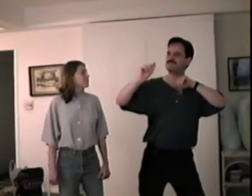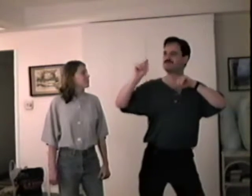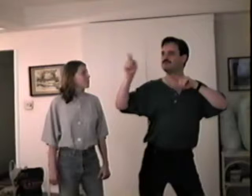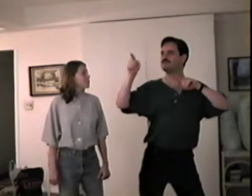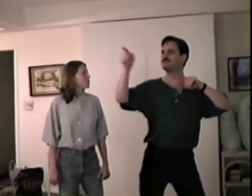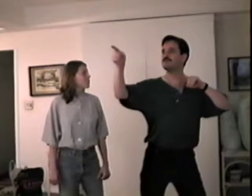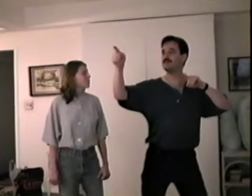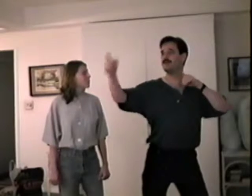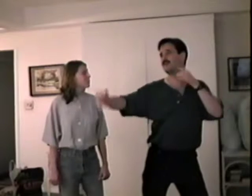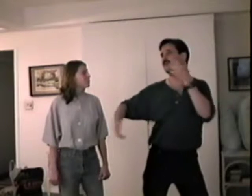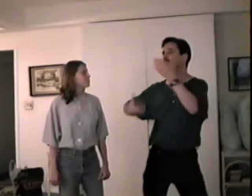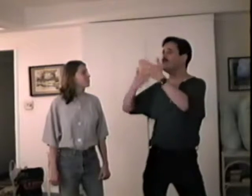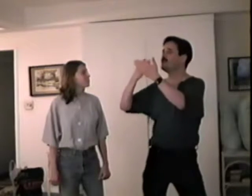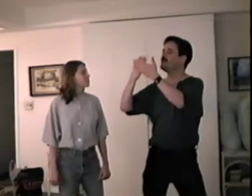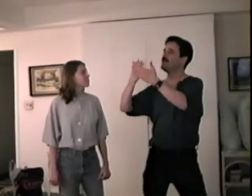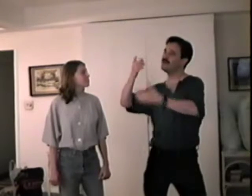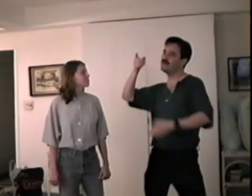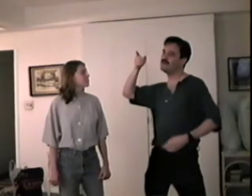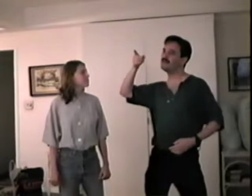Forever, in